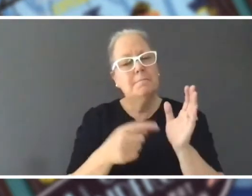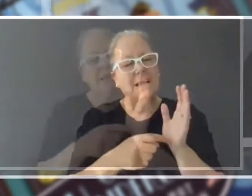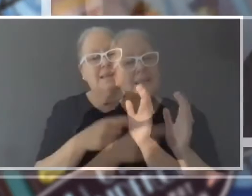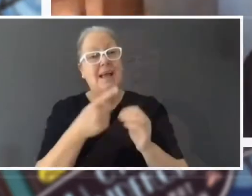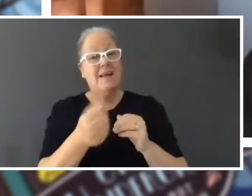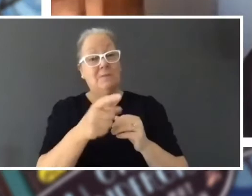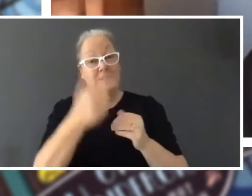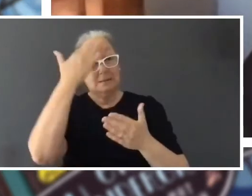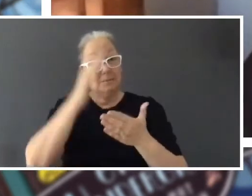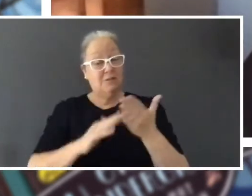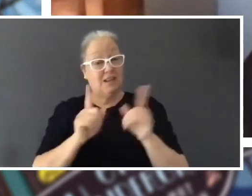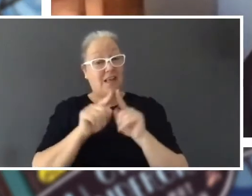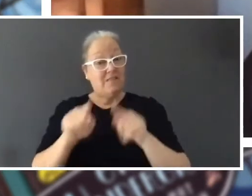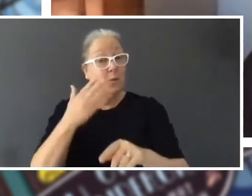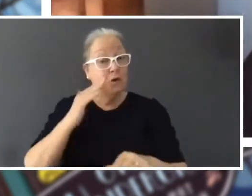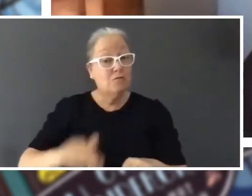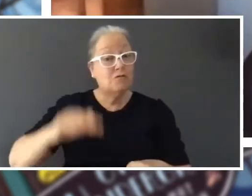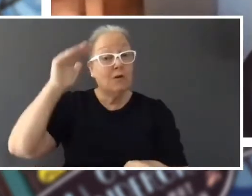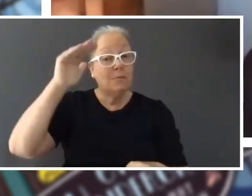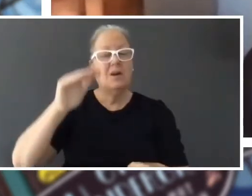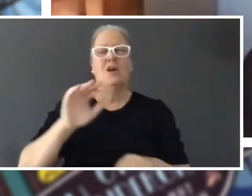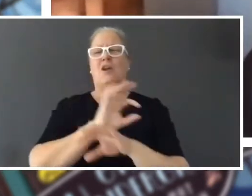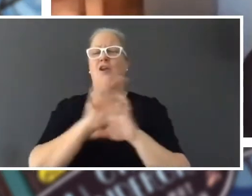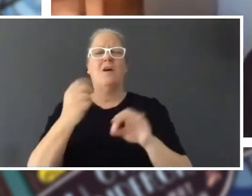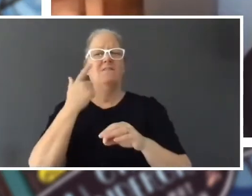Mat: Well, I can't say I ever found an orchard underground, but I wanted to.